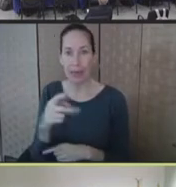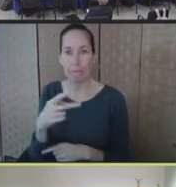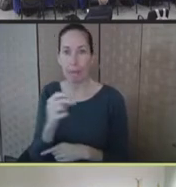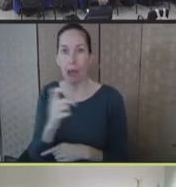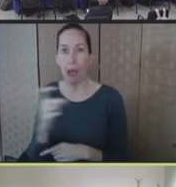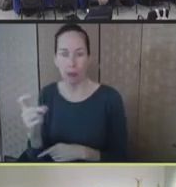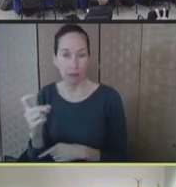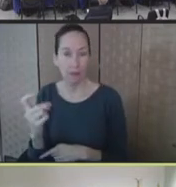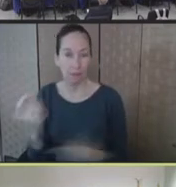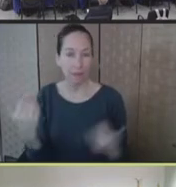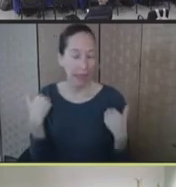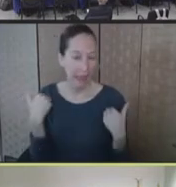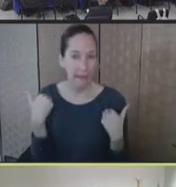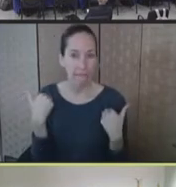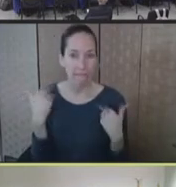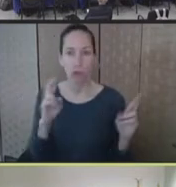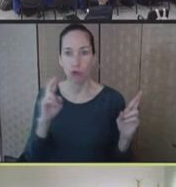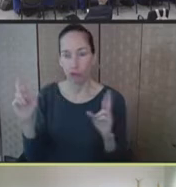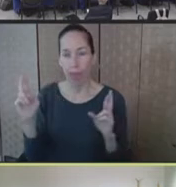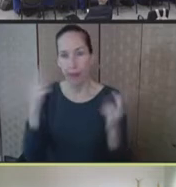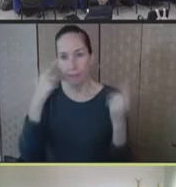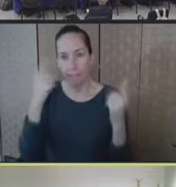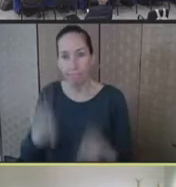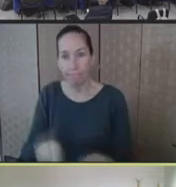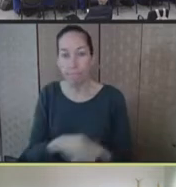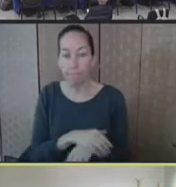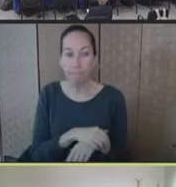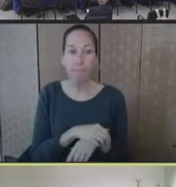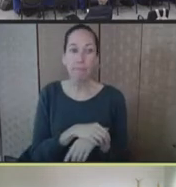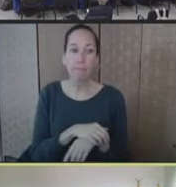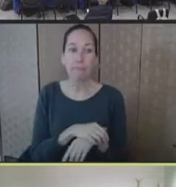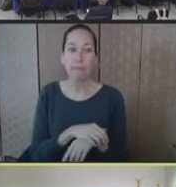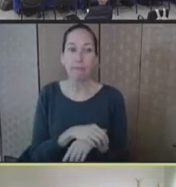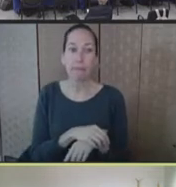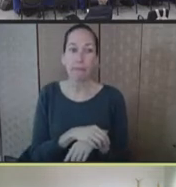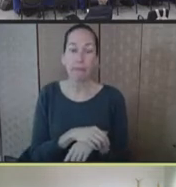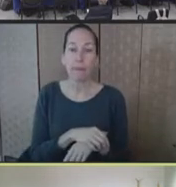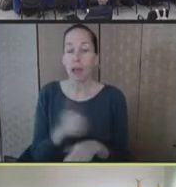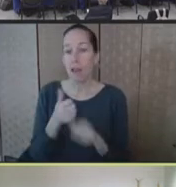The -- following the same model of allocation for the vaccine itself,